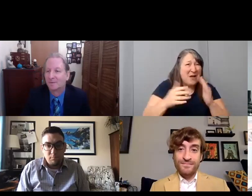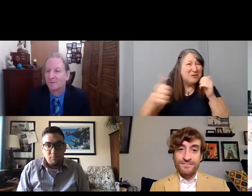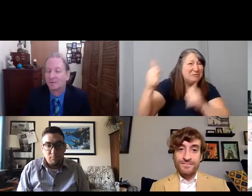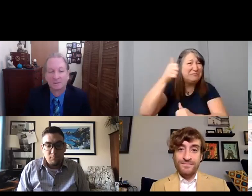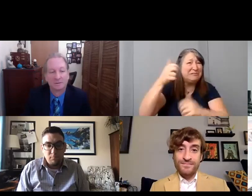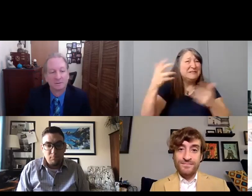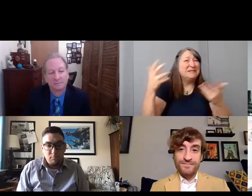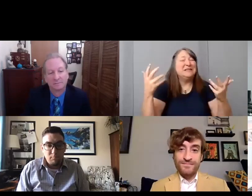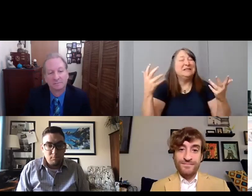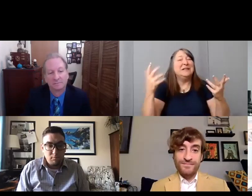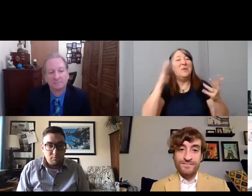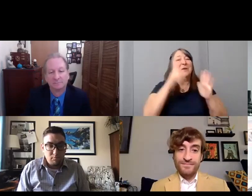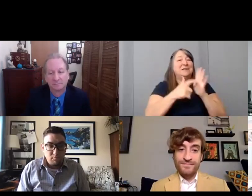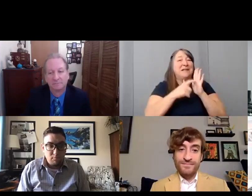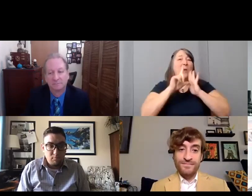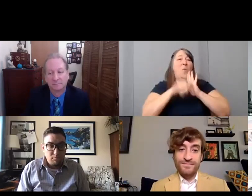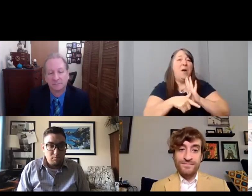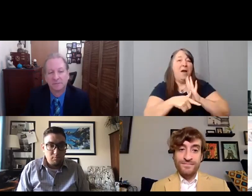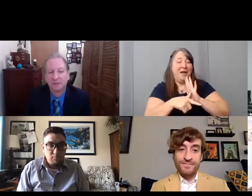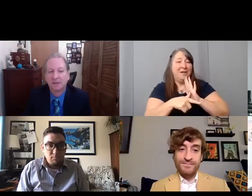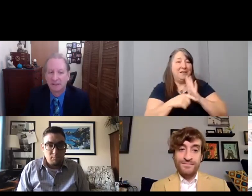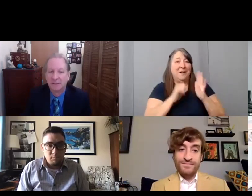I'm not sure of any specific changes that have happened,